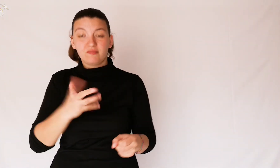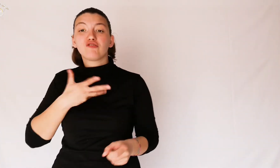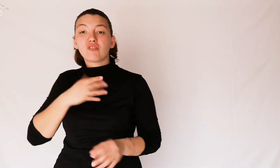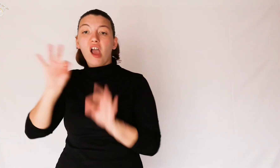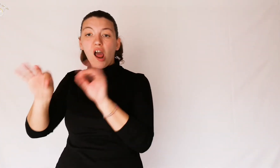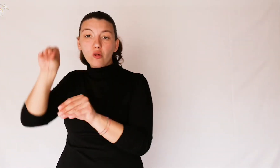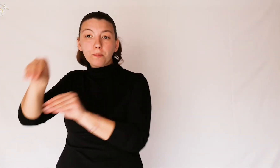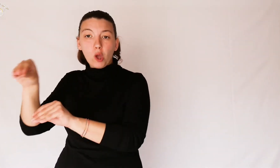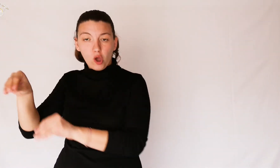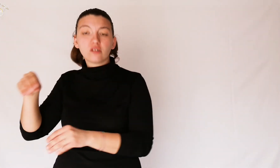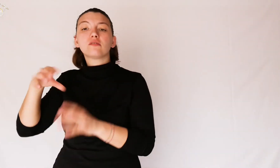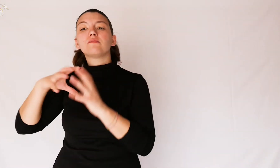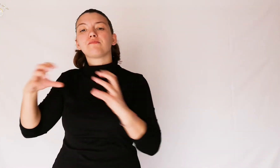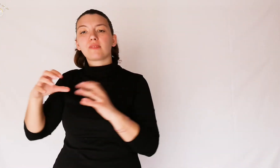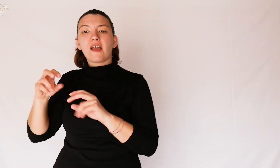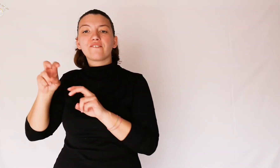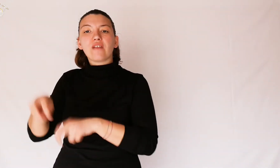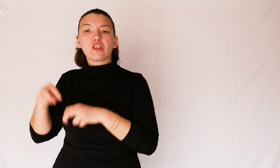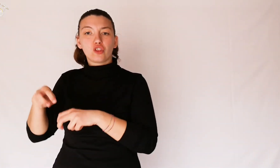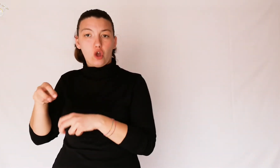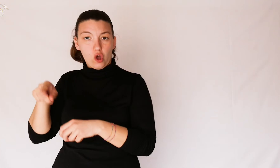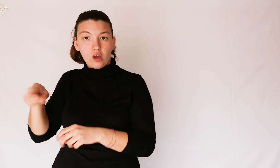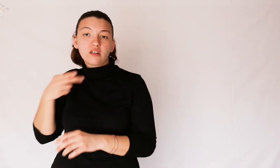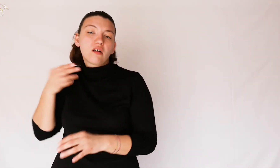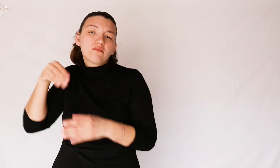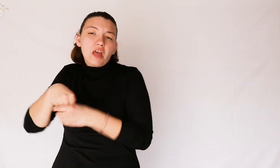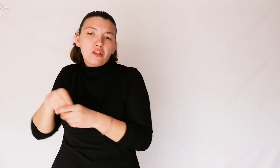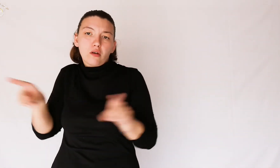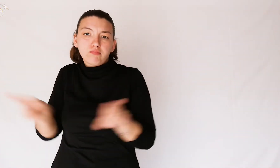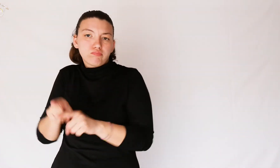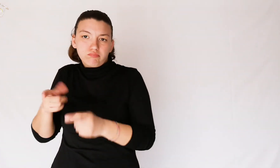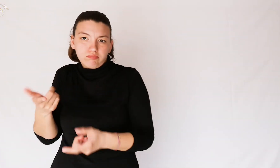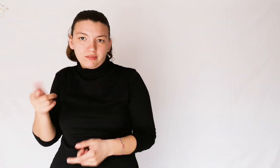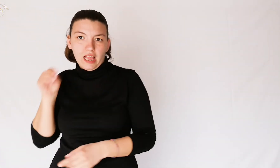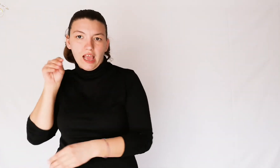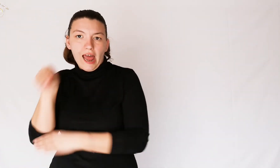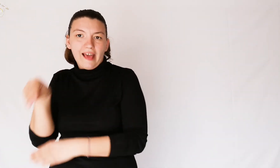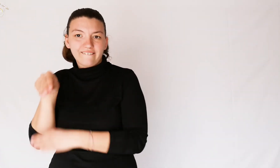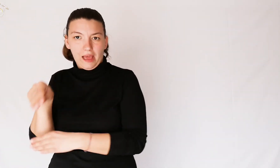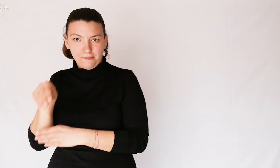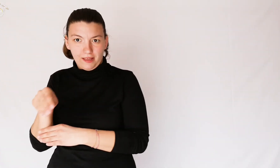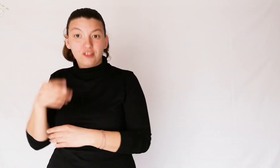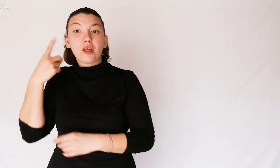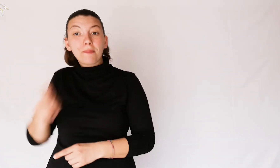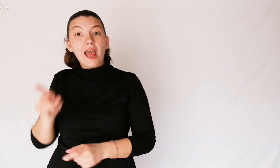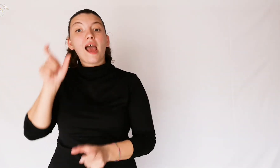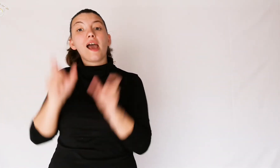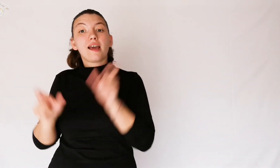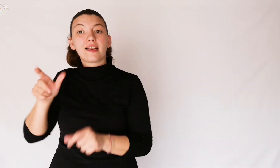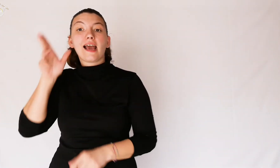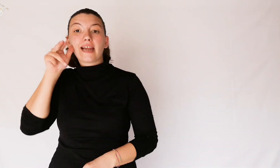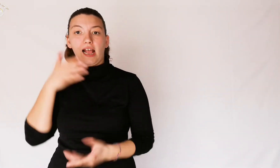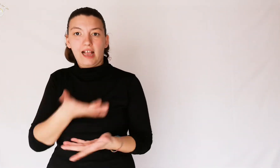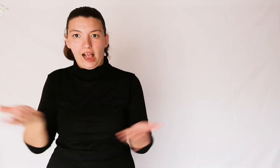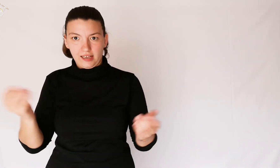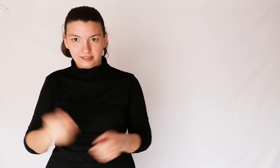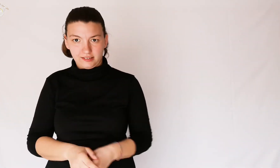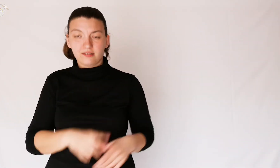but also in some places such as rearing farms for girls.